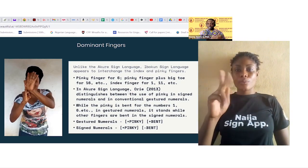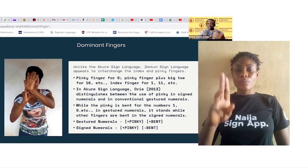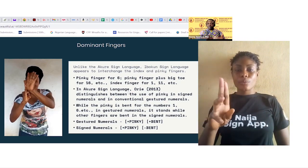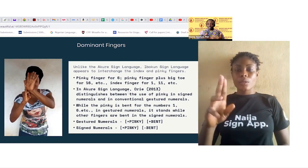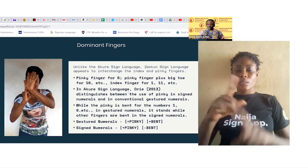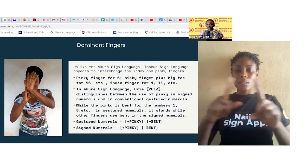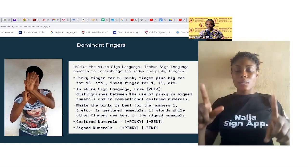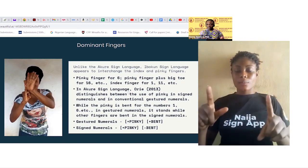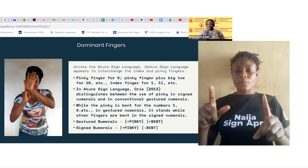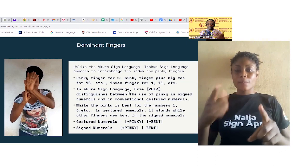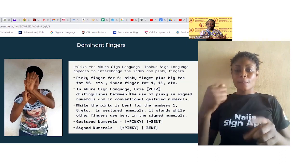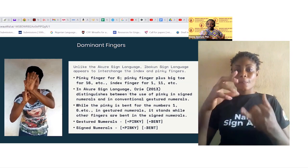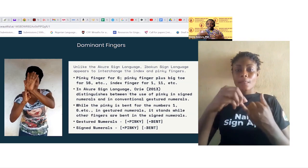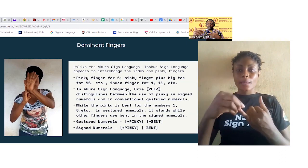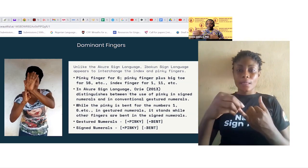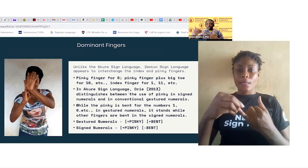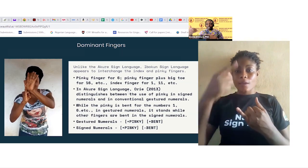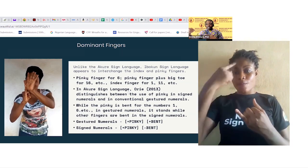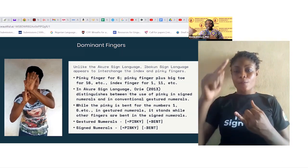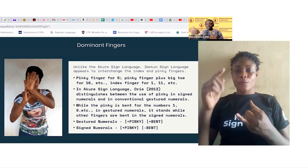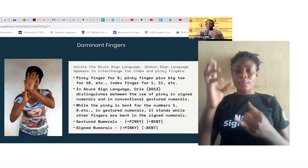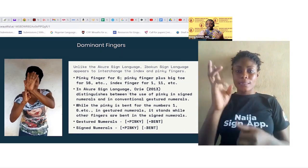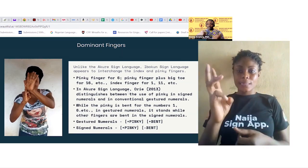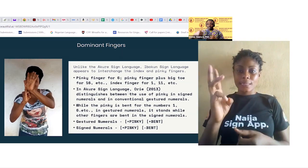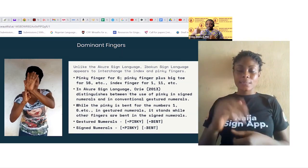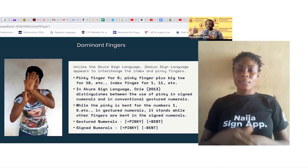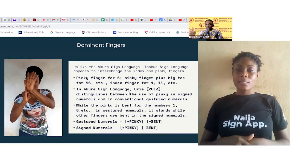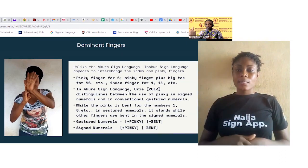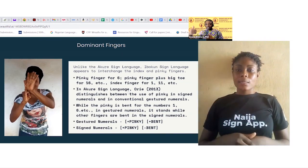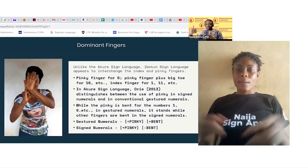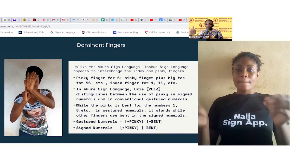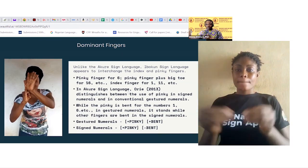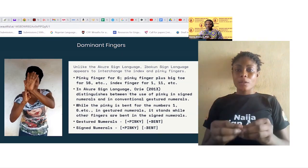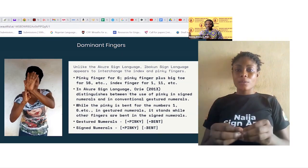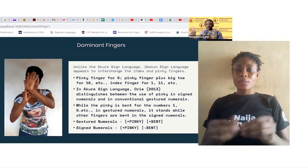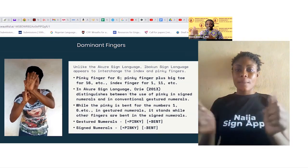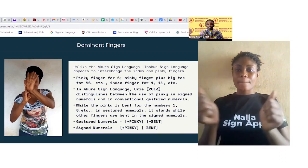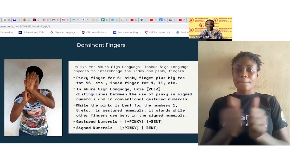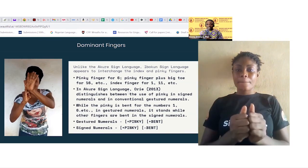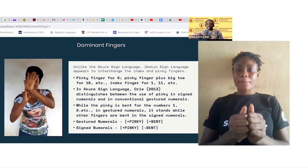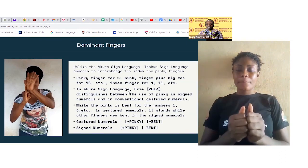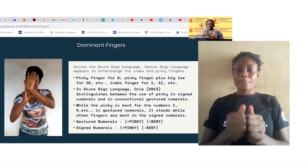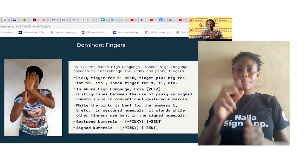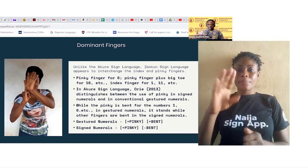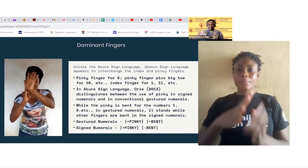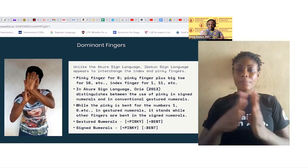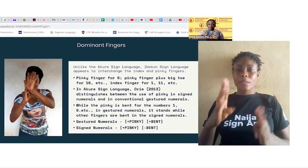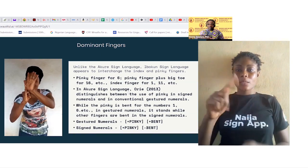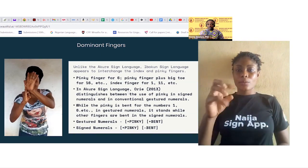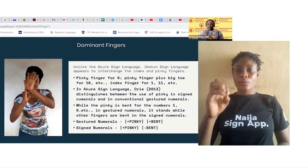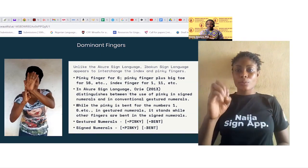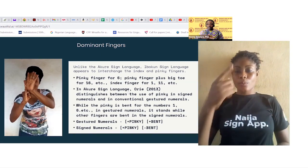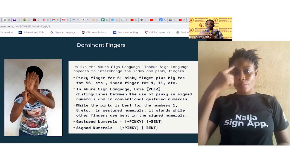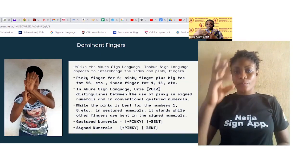and pinky fingers, pinky fingers for 6, pinky finger plus big toe for 16, etc., index